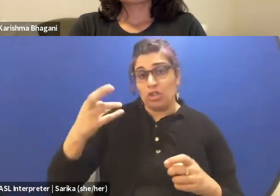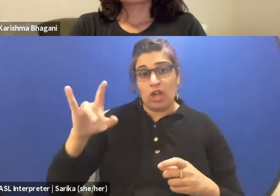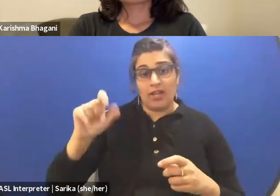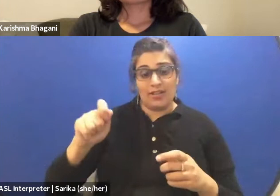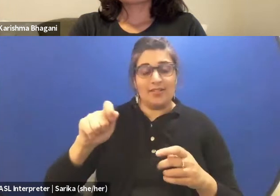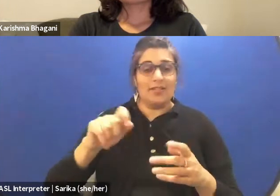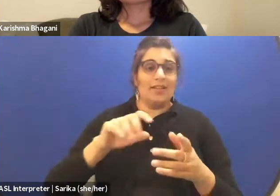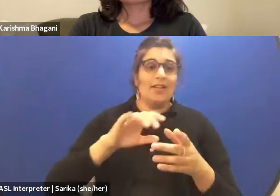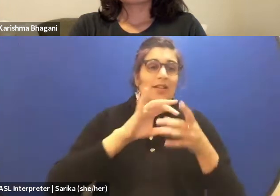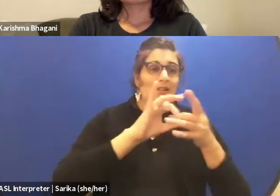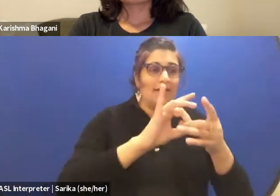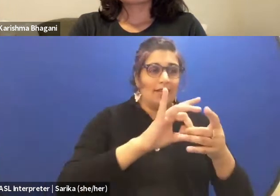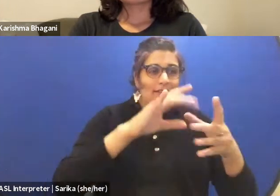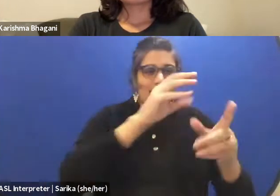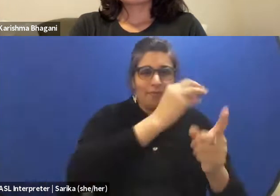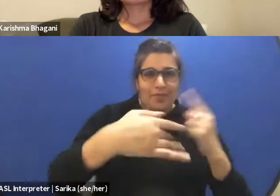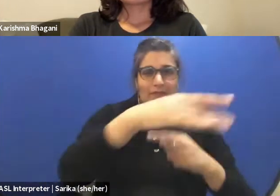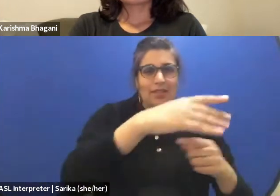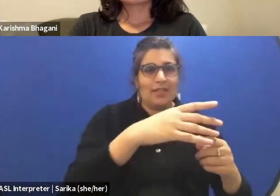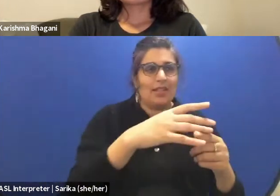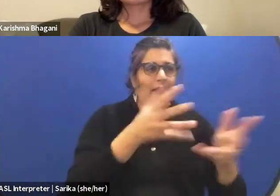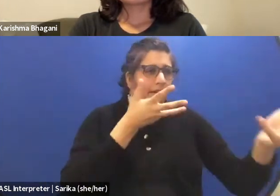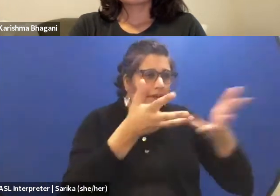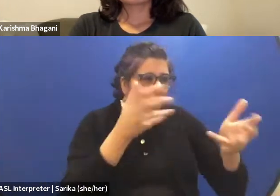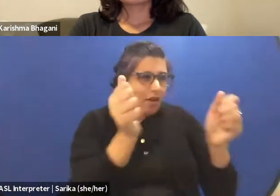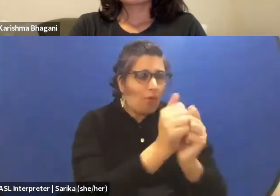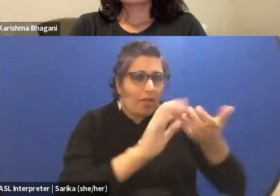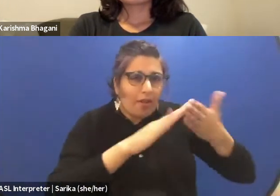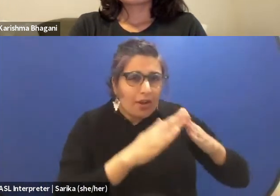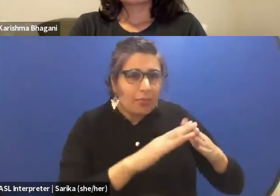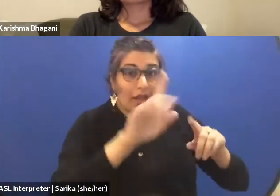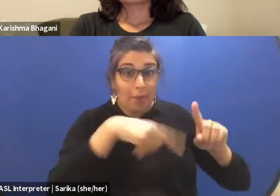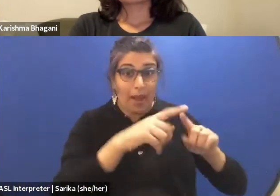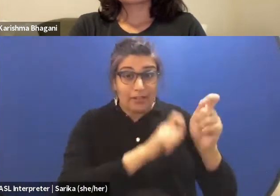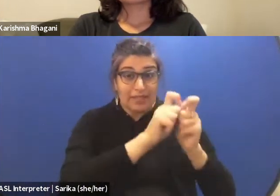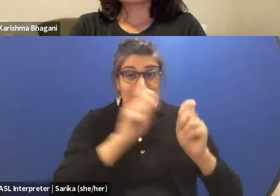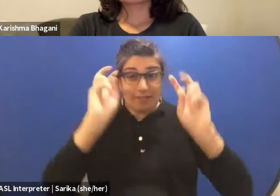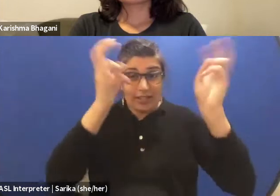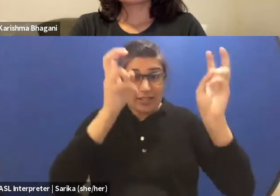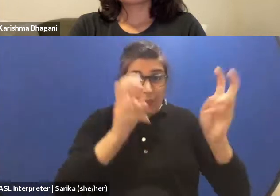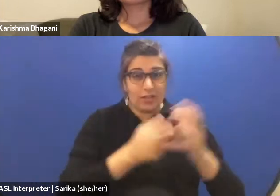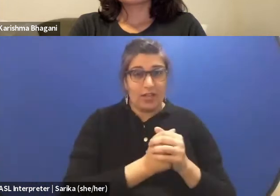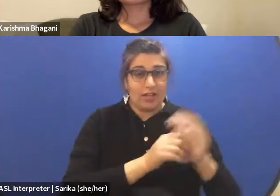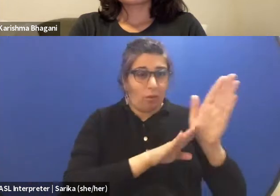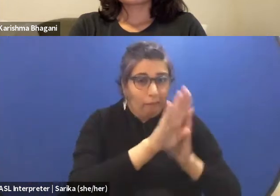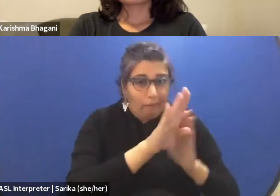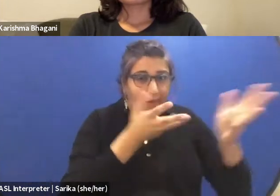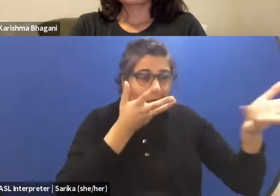of devising the walk with a community on a particular subject and all of that, or even working with a scripted piece.